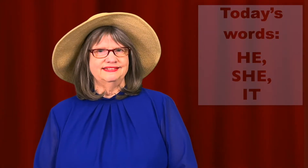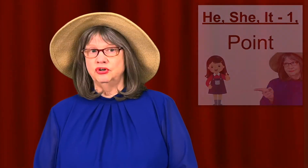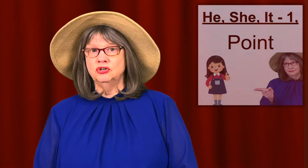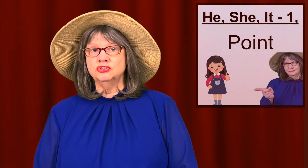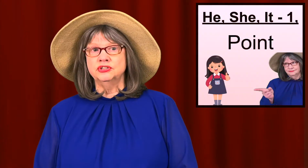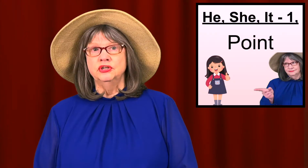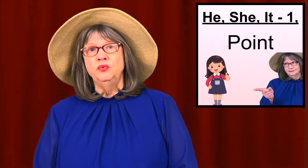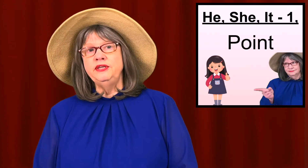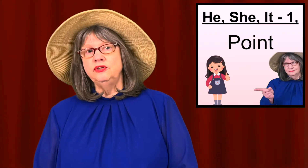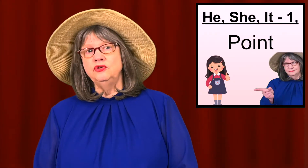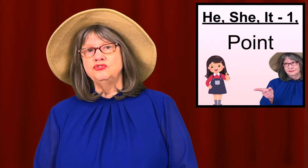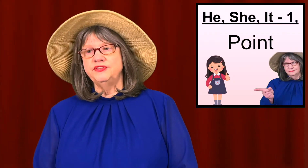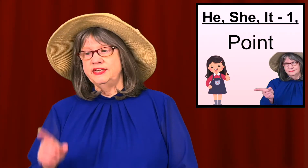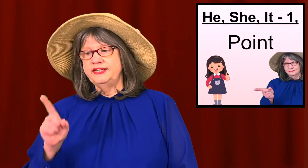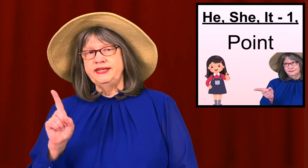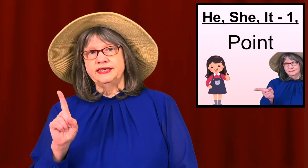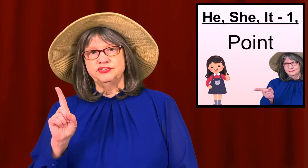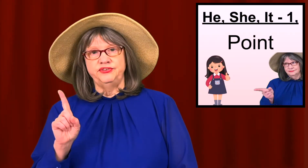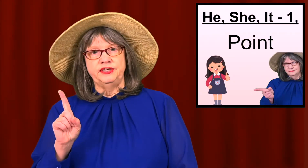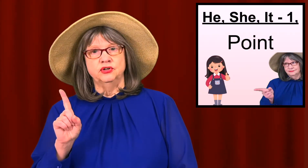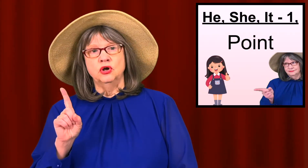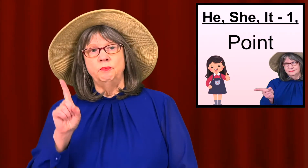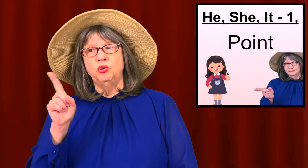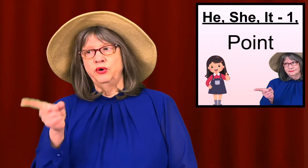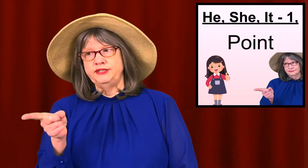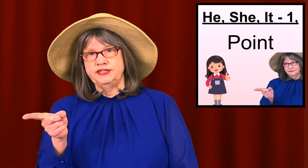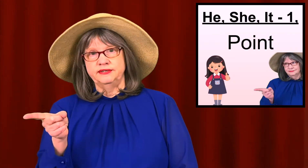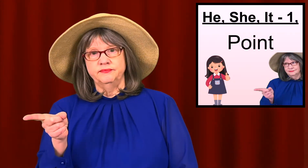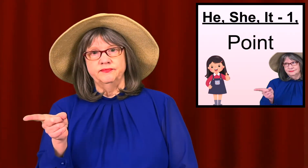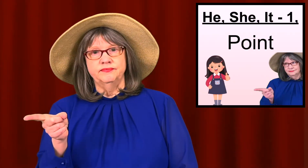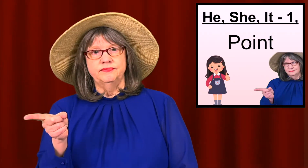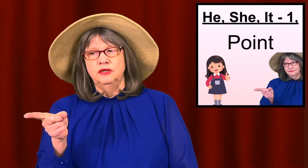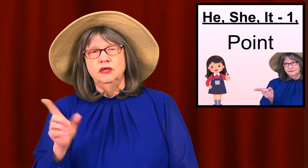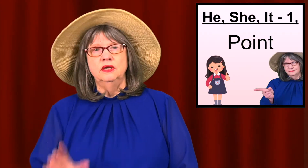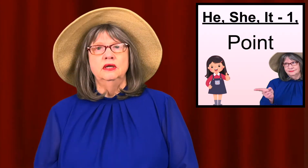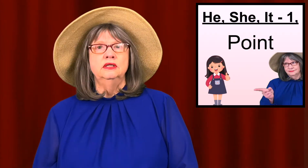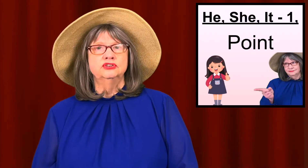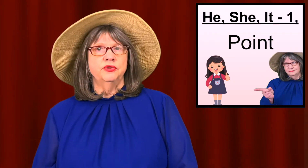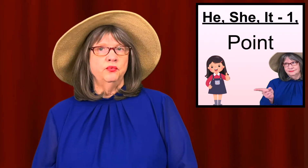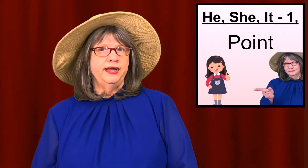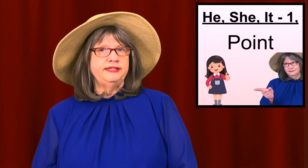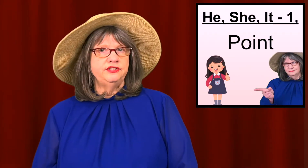First we use the index finger pointing. So the way to do